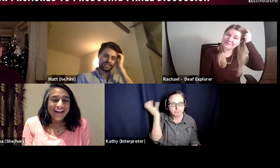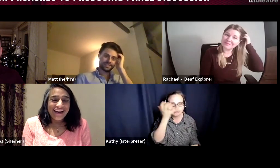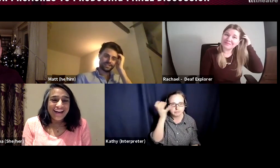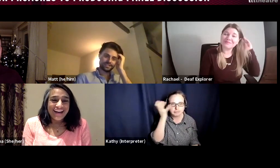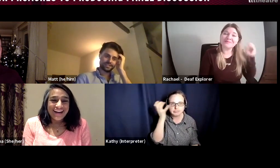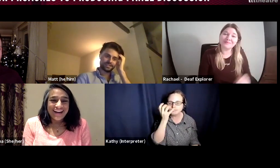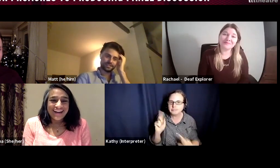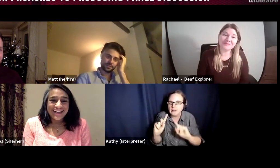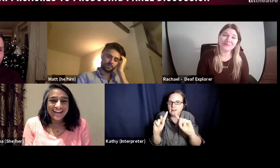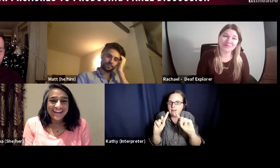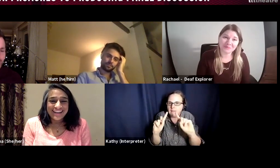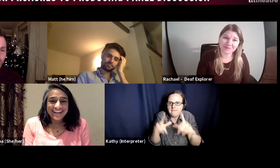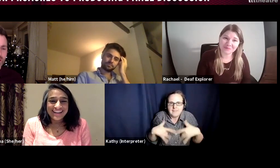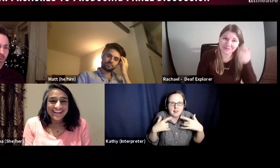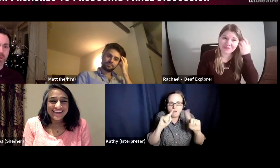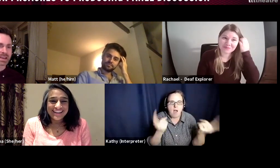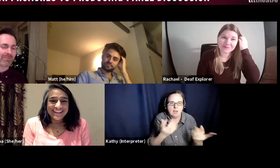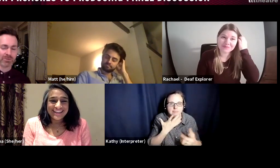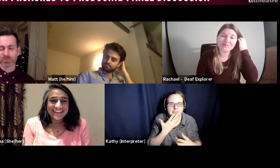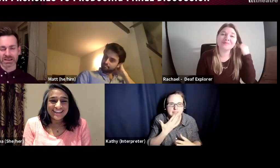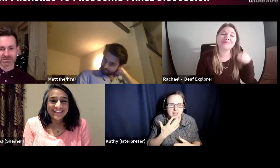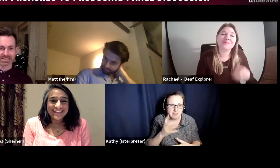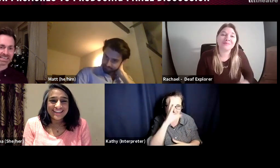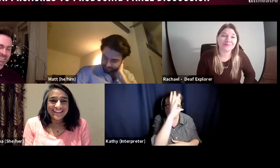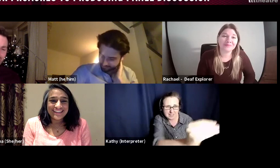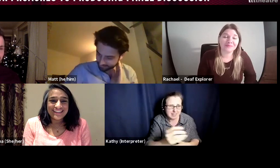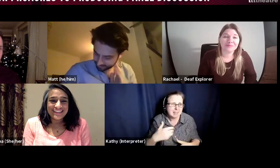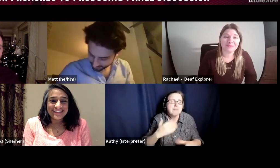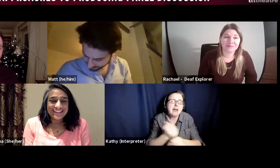can't make a mistake. When of course we all make mistakes, everyone makes mistakes in every job,